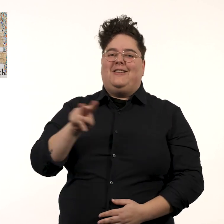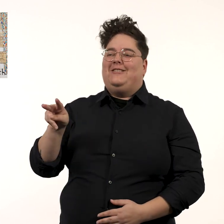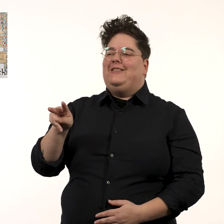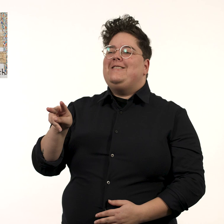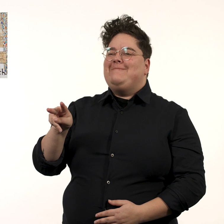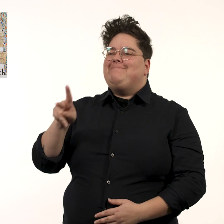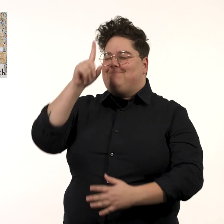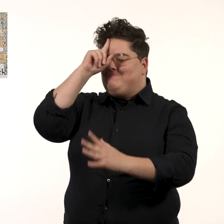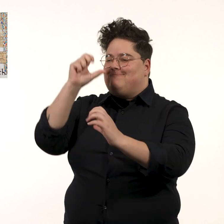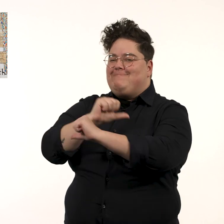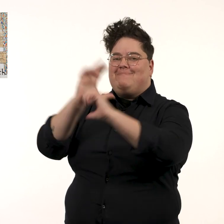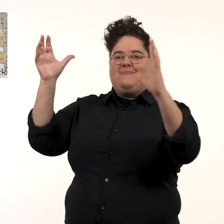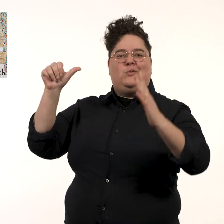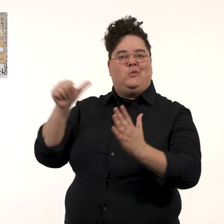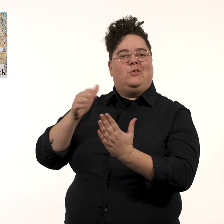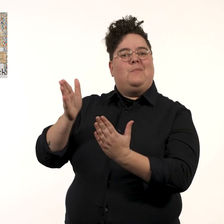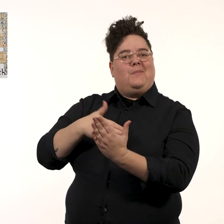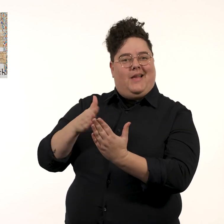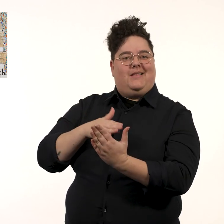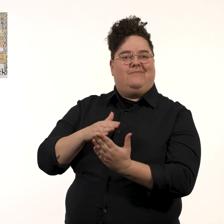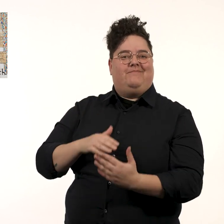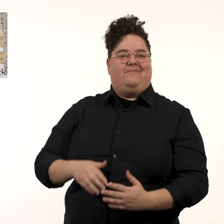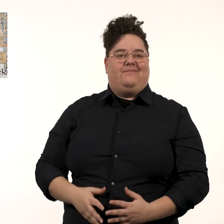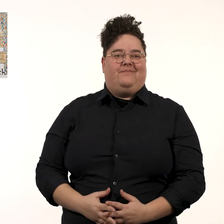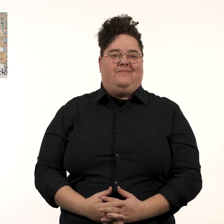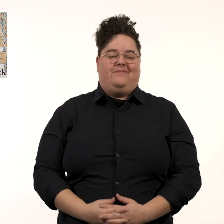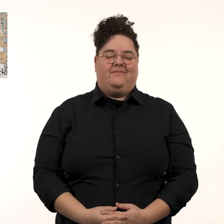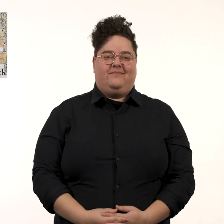That was how Katherine knew how she should paint Helen.